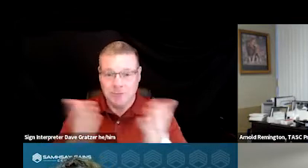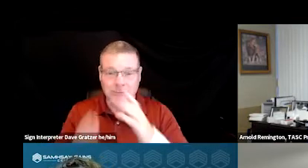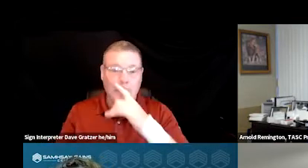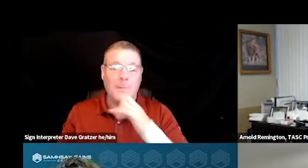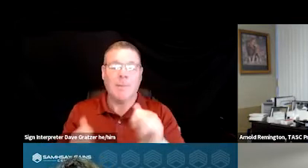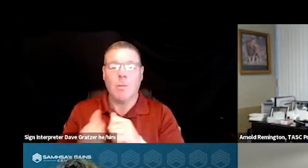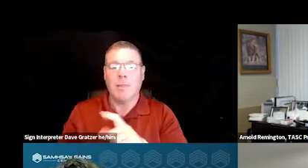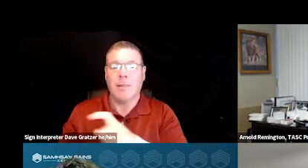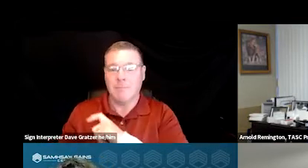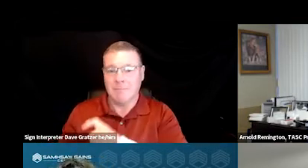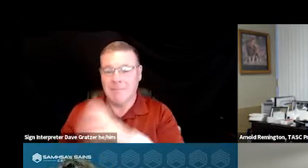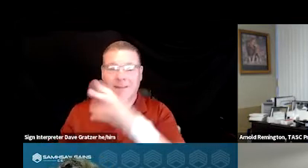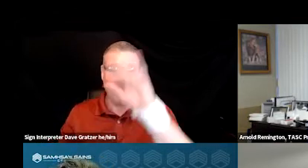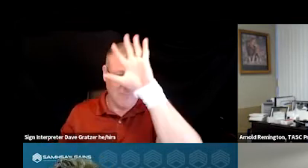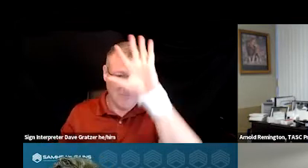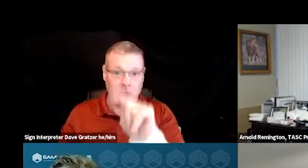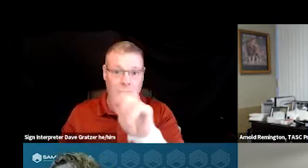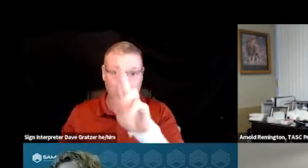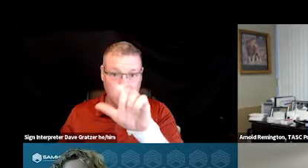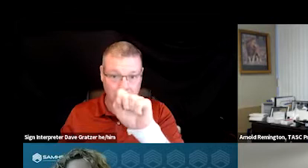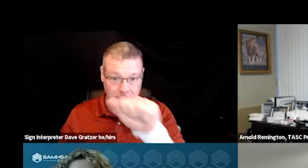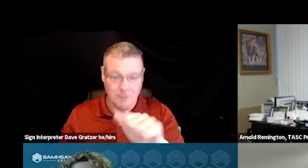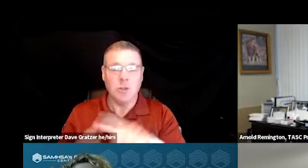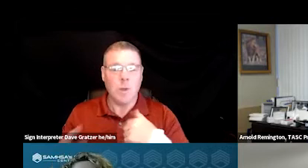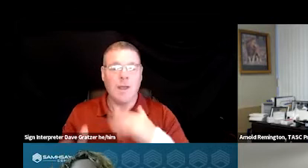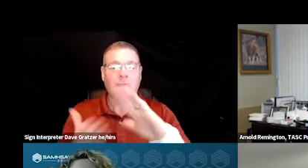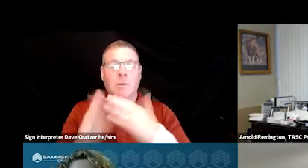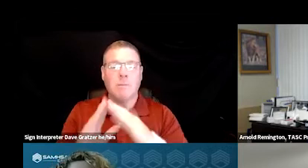and Tulsa Fire to create a community response team.